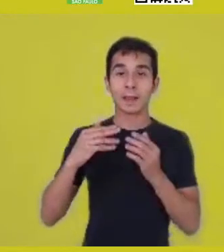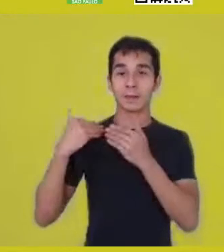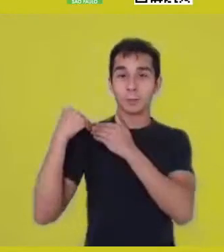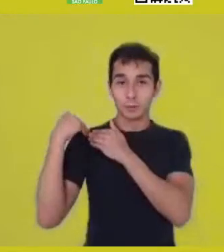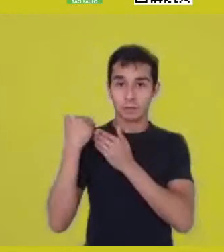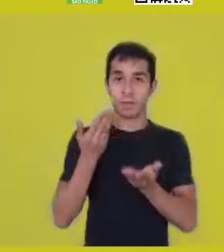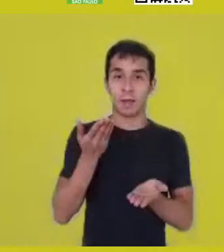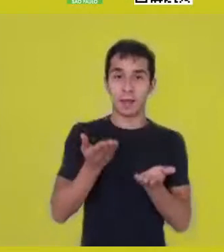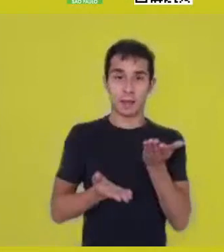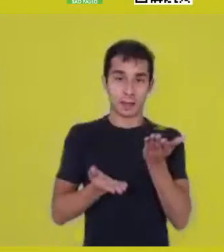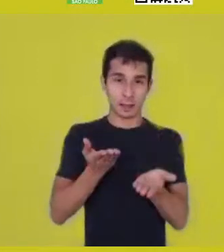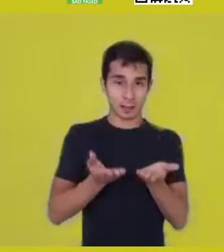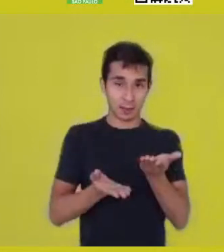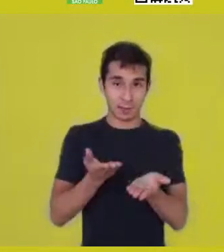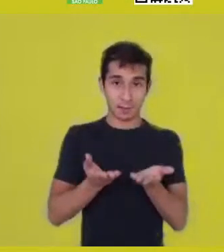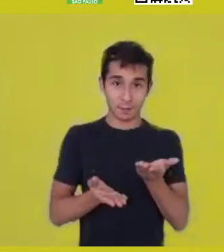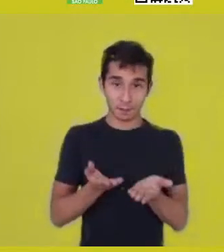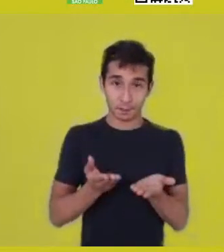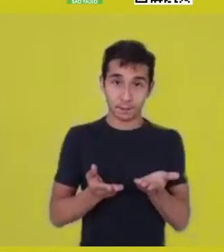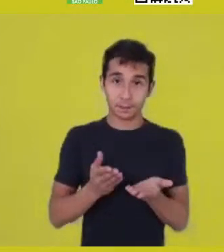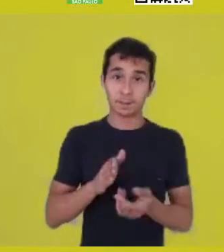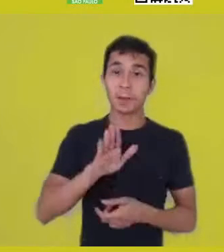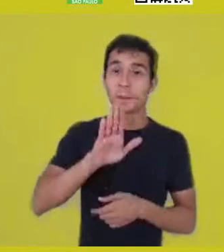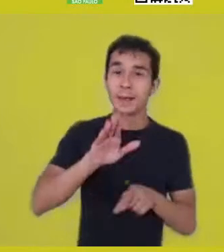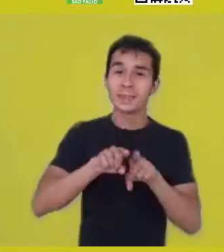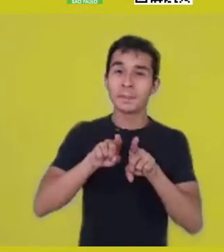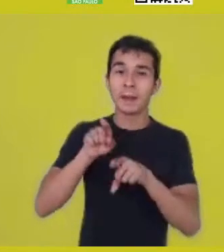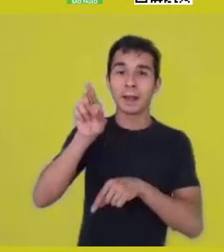But I’d like to talk about the matter of the feather I’ve mentioned.